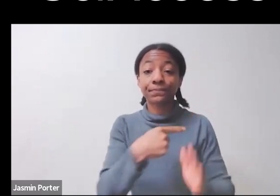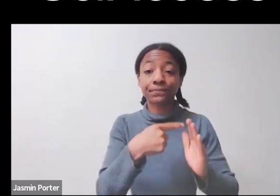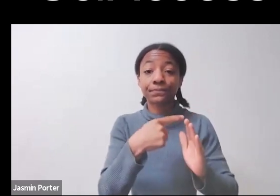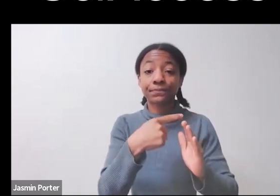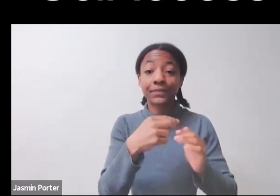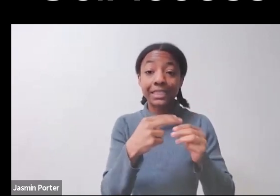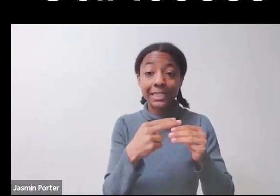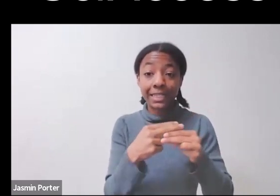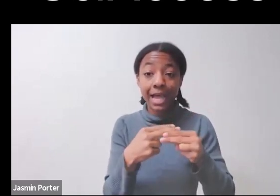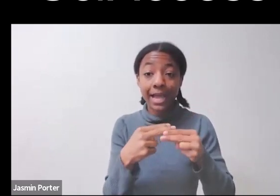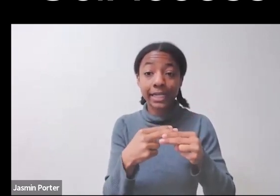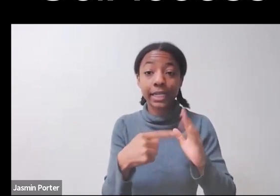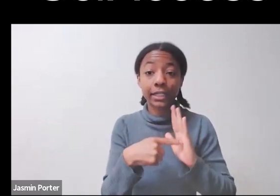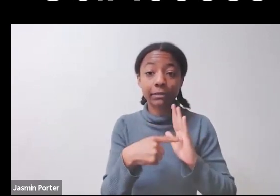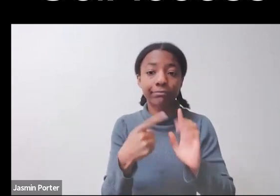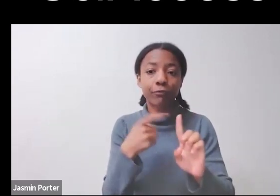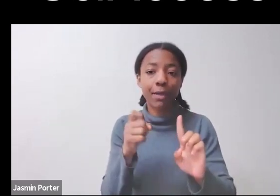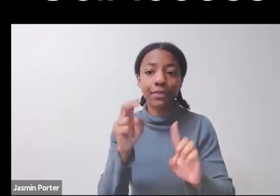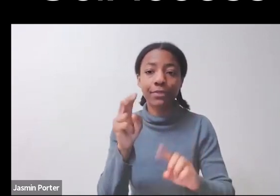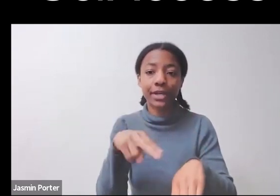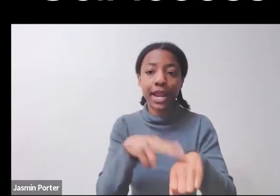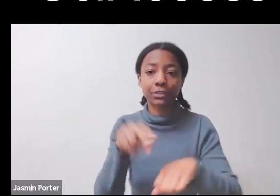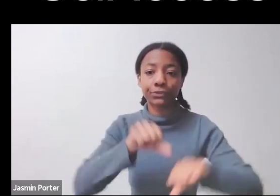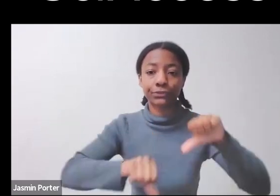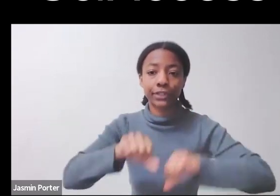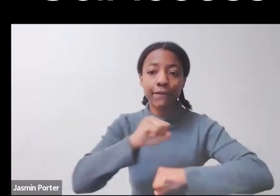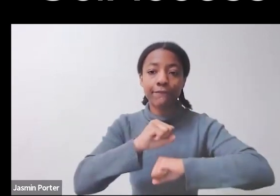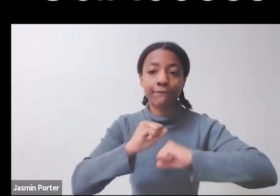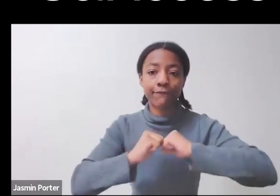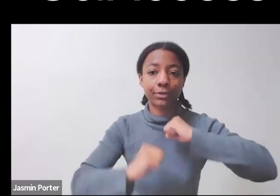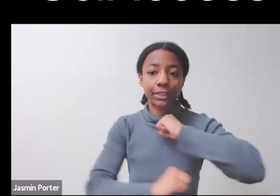from the National Science Foundation, and I want to say two things about this for folks.